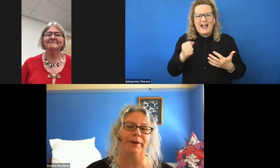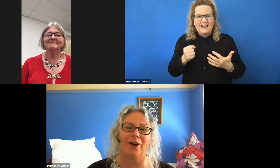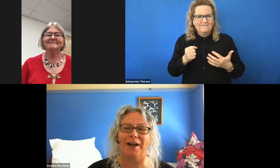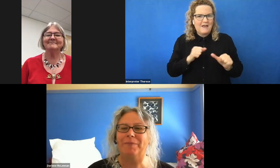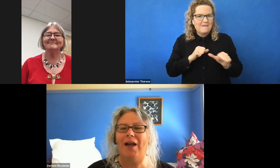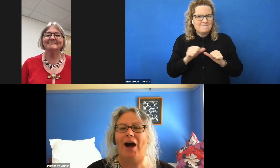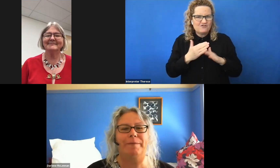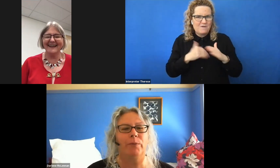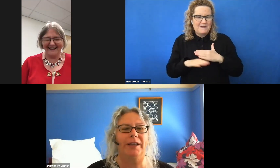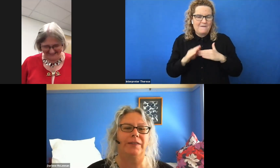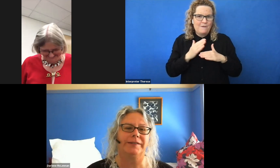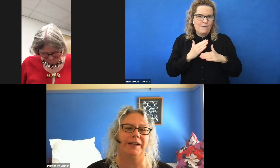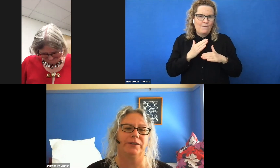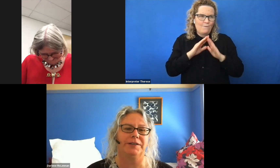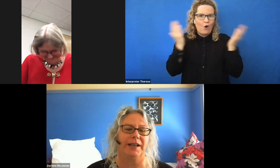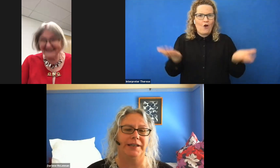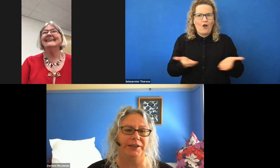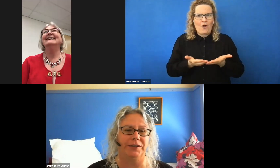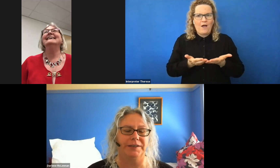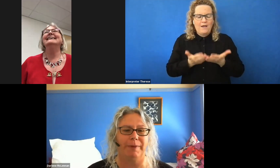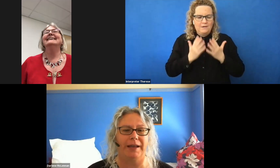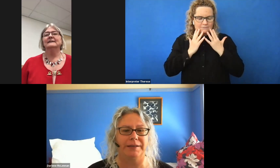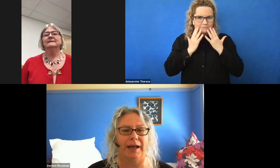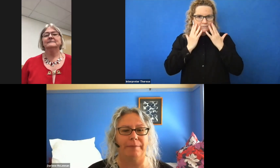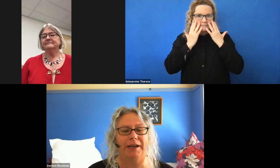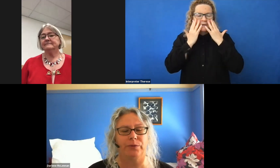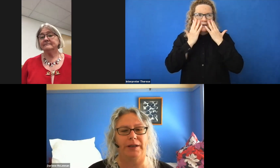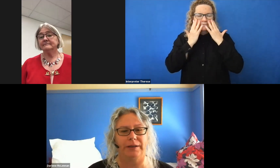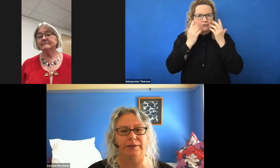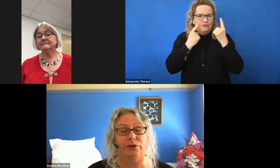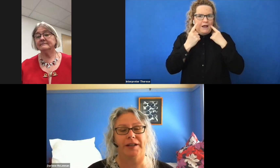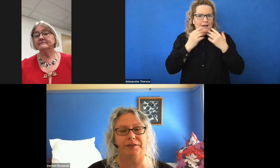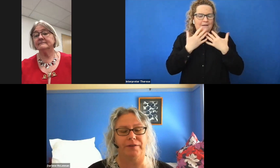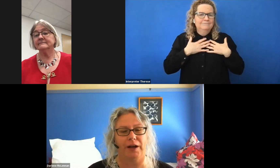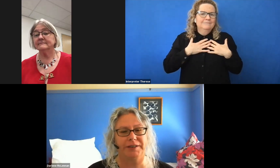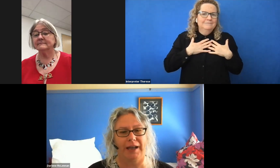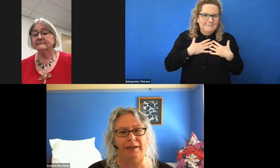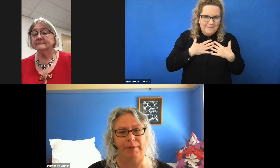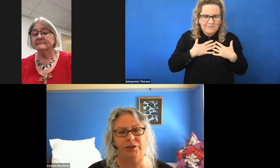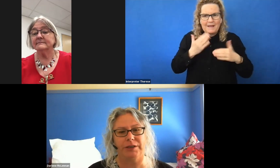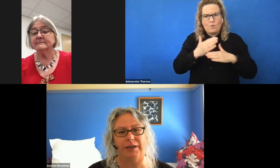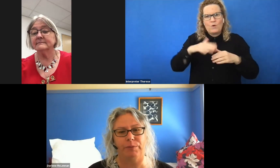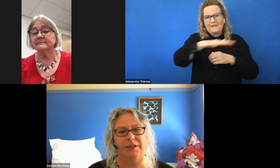to cry. I've been working in the sector as the NDCO since May 2005, as Kay mentioned, and was the